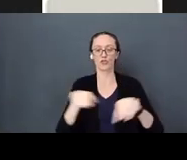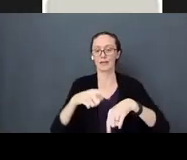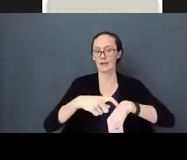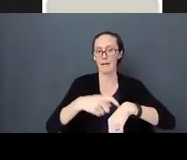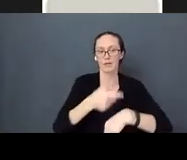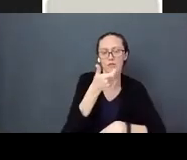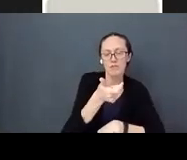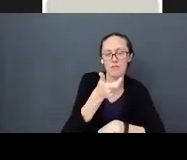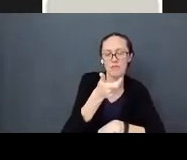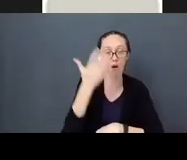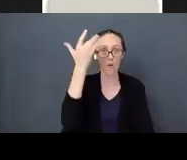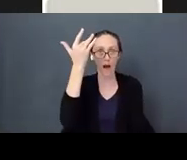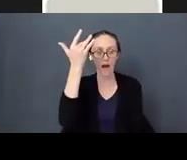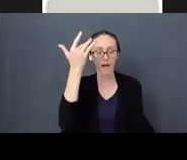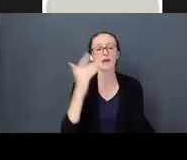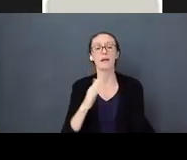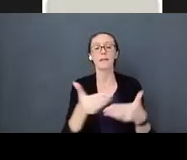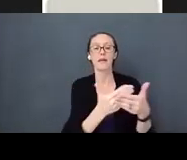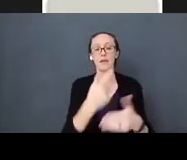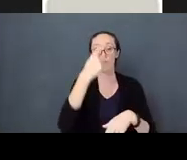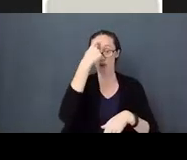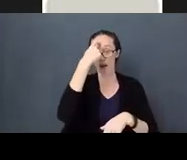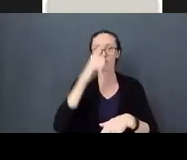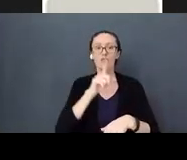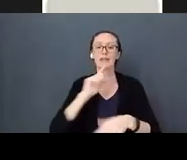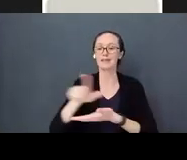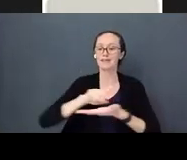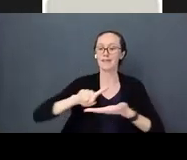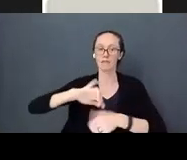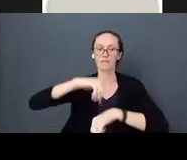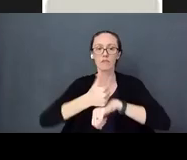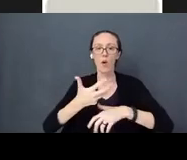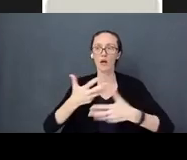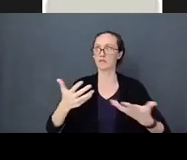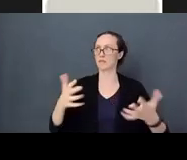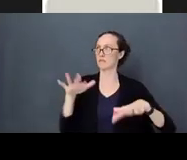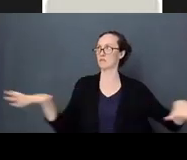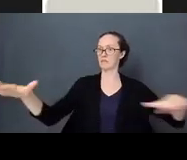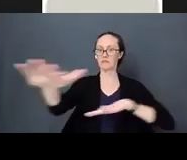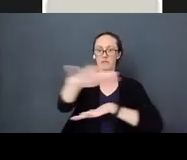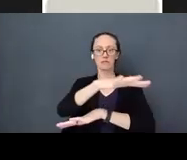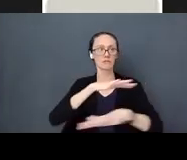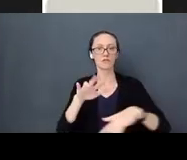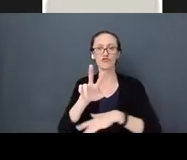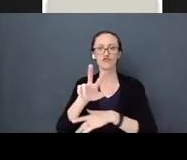because baby’s brains are designed to learn in three dimensions. When you give them one dimension